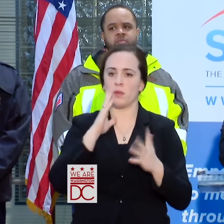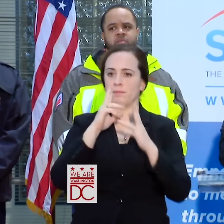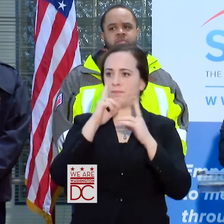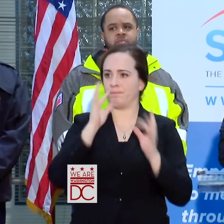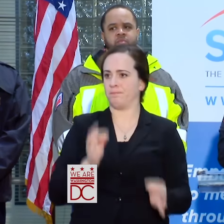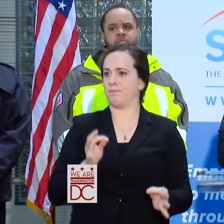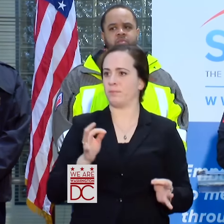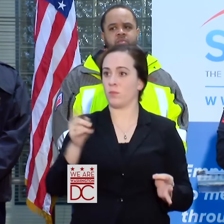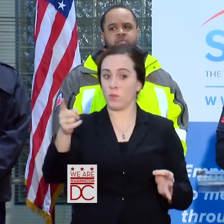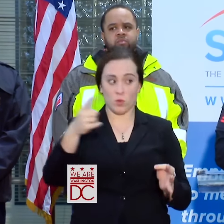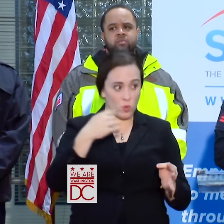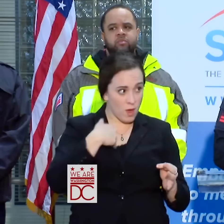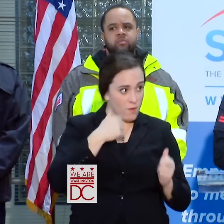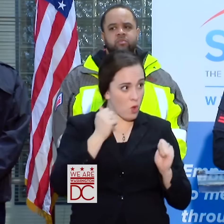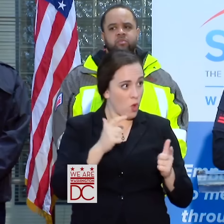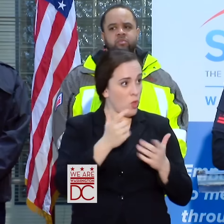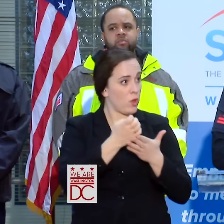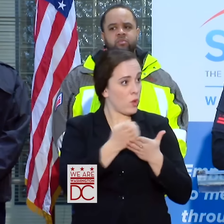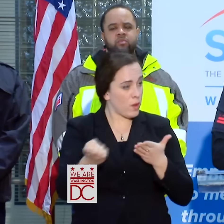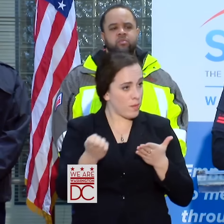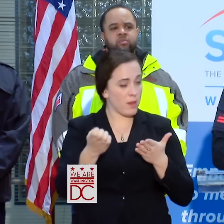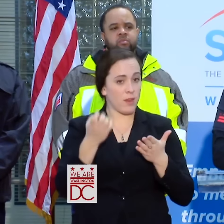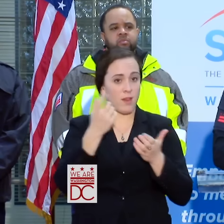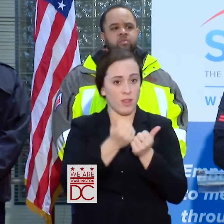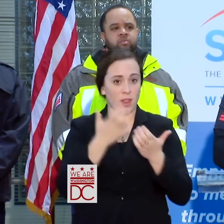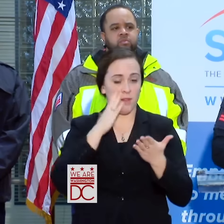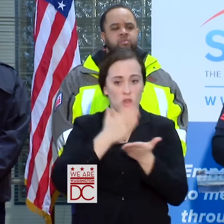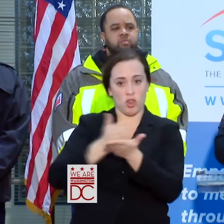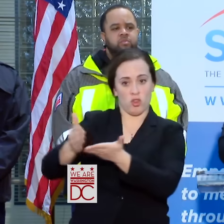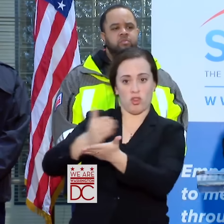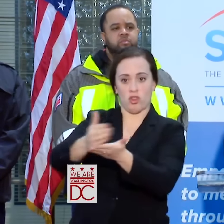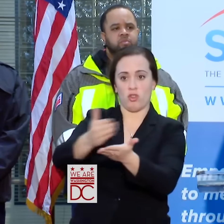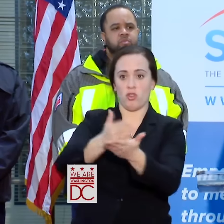DO YOU FEEL LIKE YOU HAVE ALL THE SNOW REMOVAL EQUIPMENT YOU NEED?